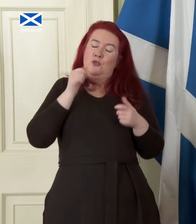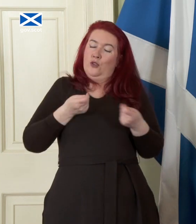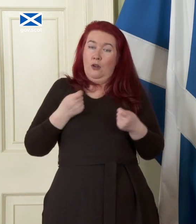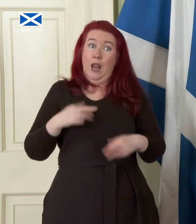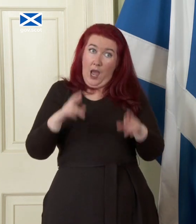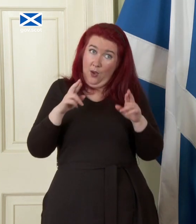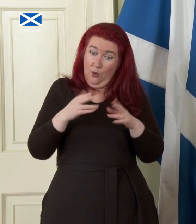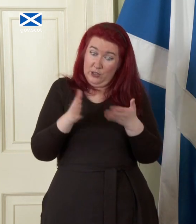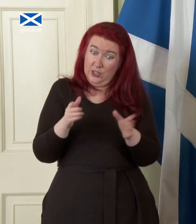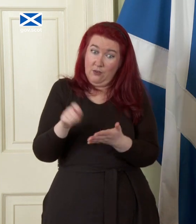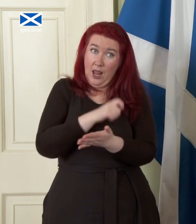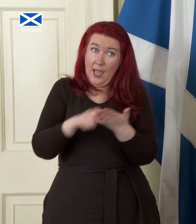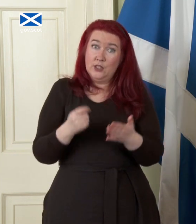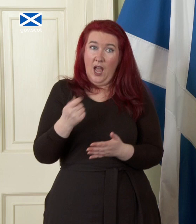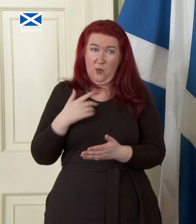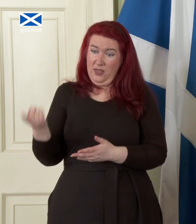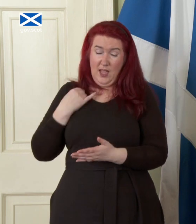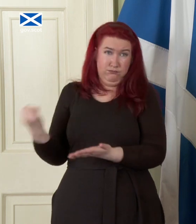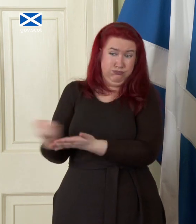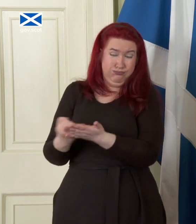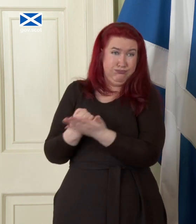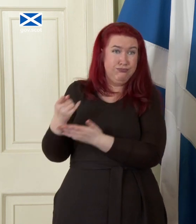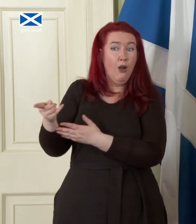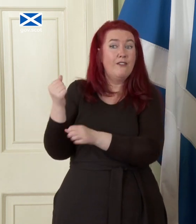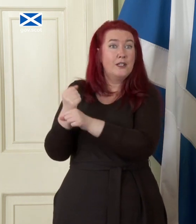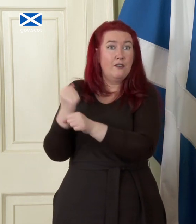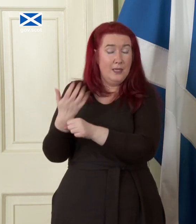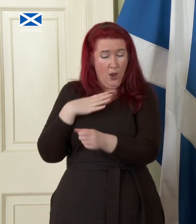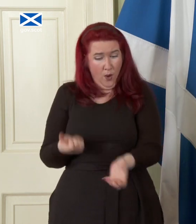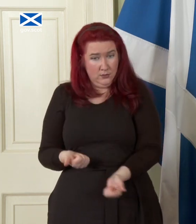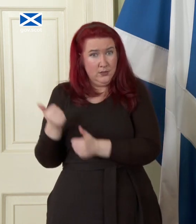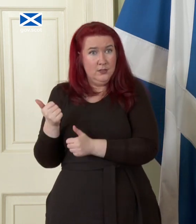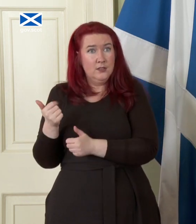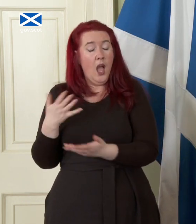election very soon because I want this rotten shower um of a government I I hope uh out of